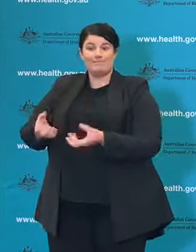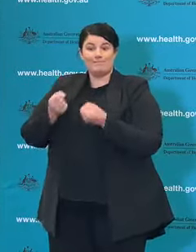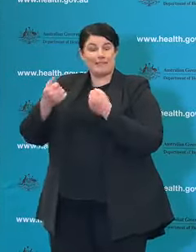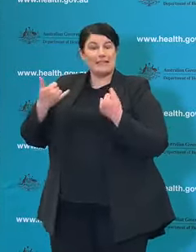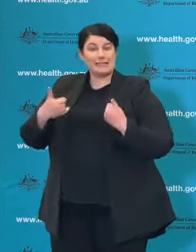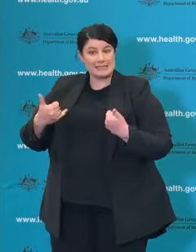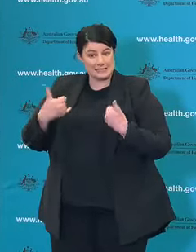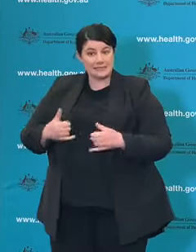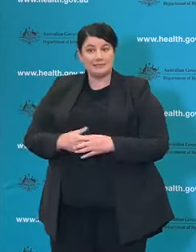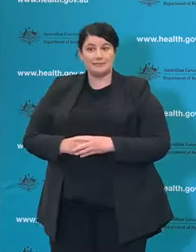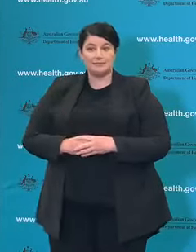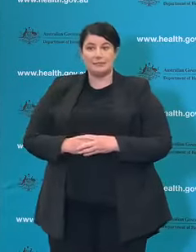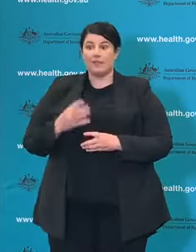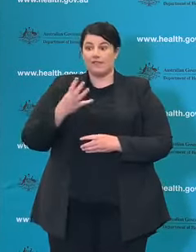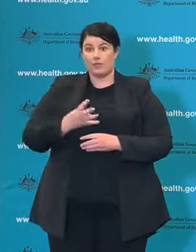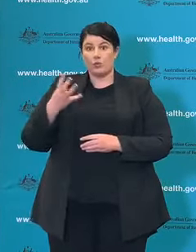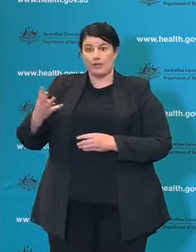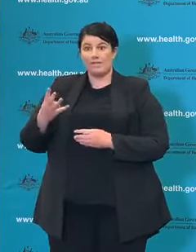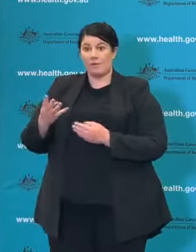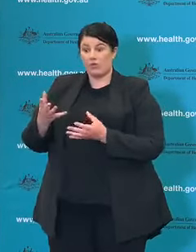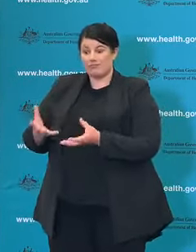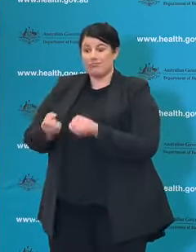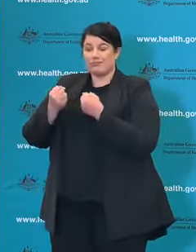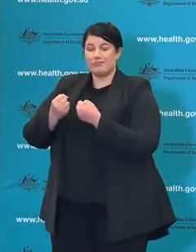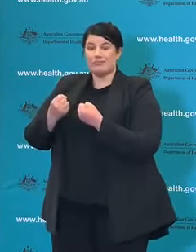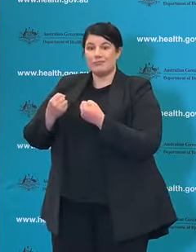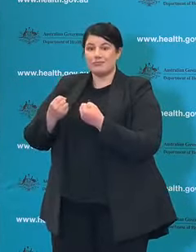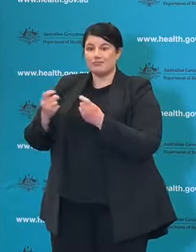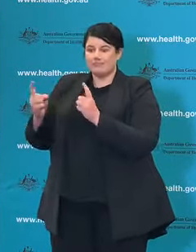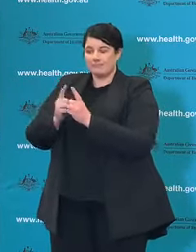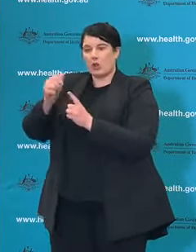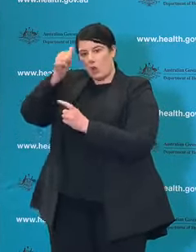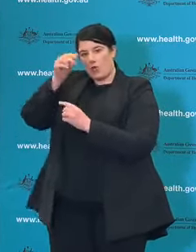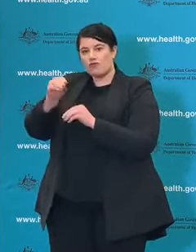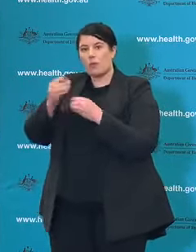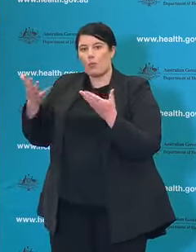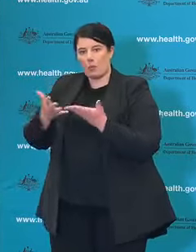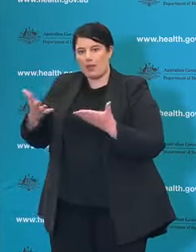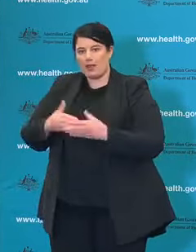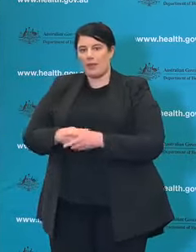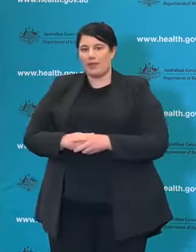24 were locally acquired and contacts of a confirmed case and 442 remain